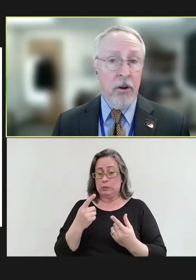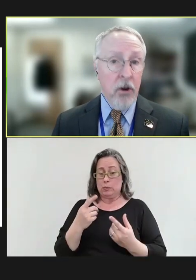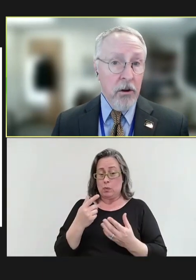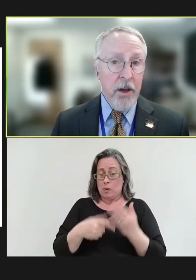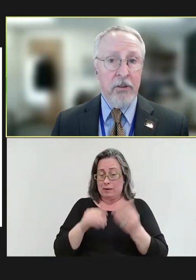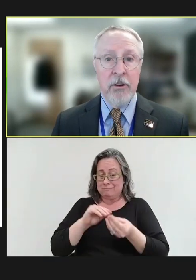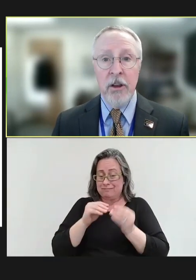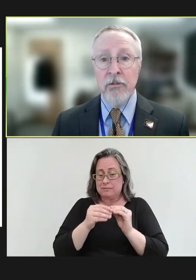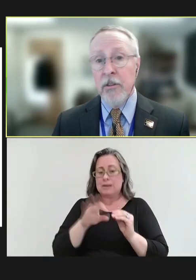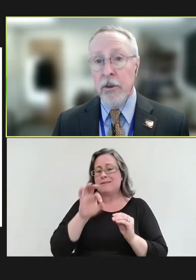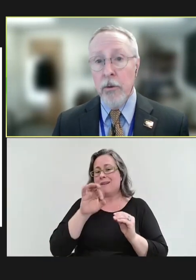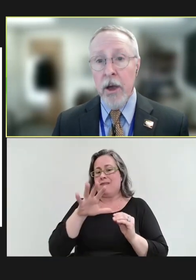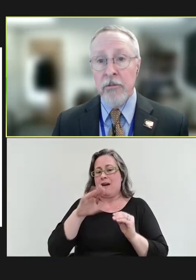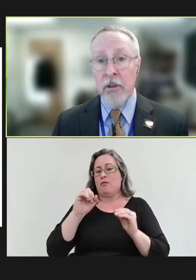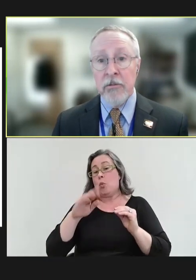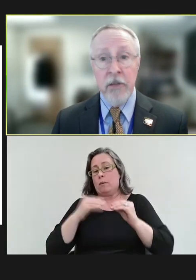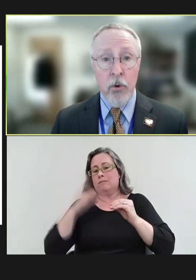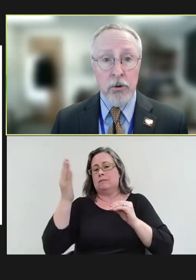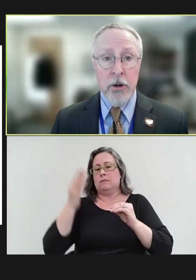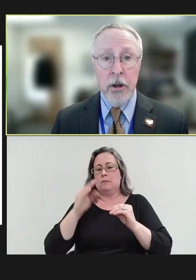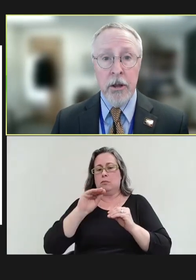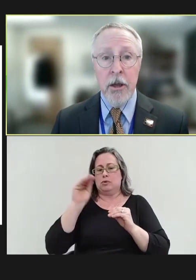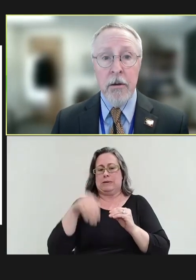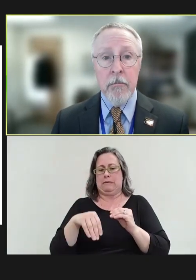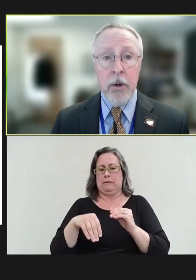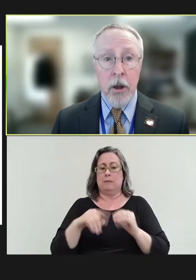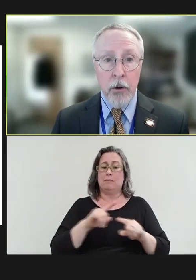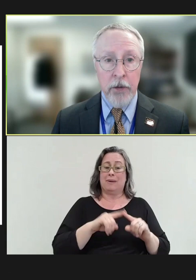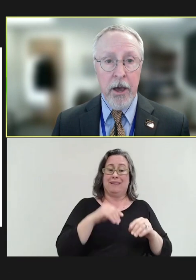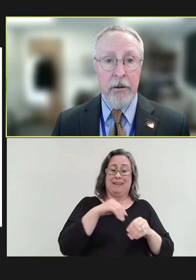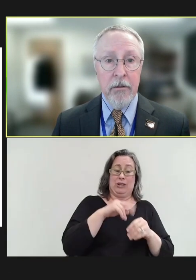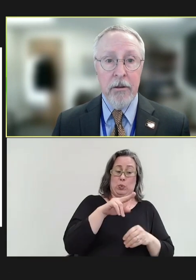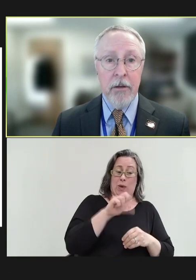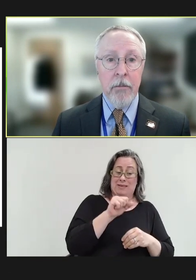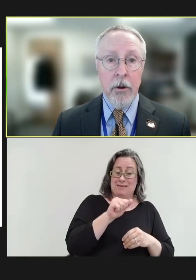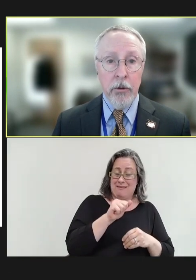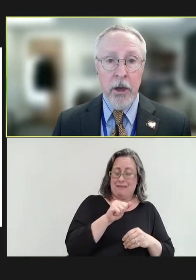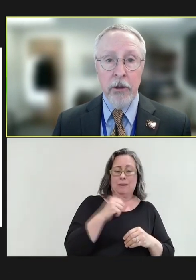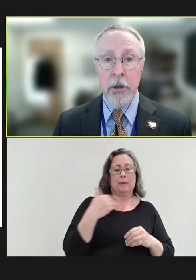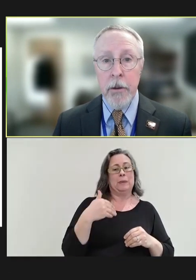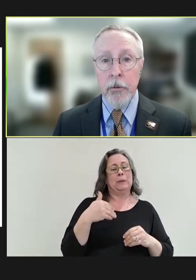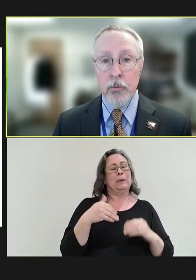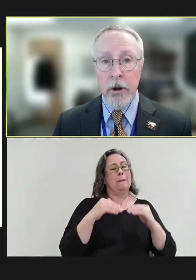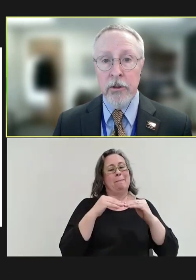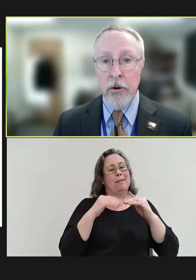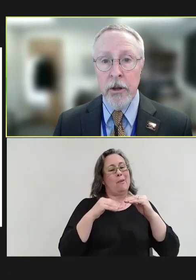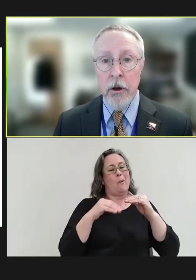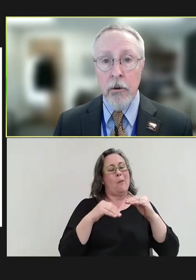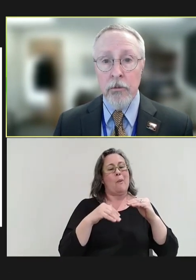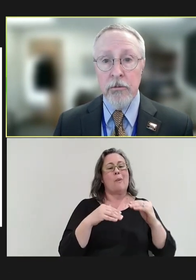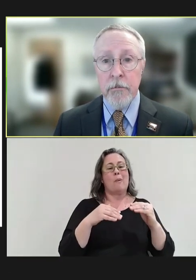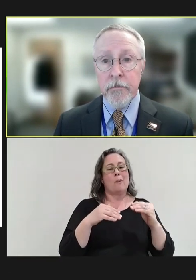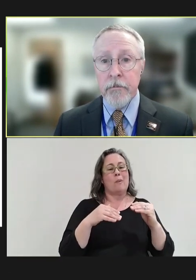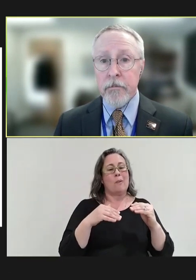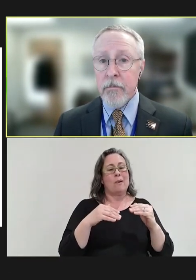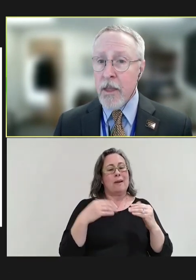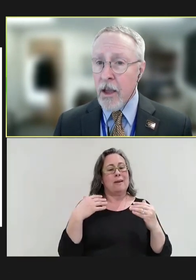current vaccination in the U.S. is unfortunately below that, below the Healthy People 2030 goals.